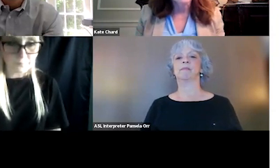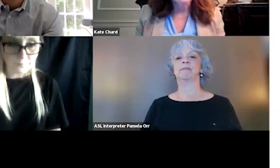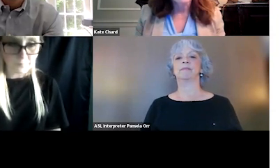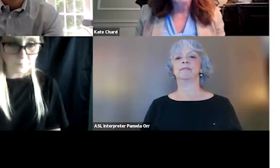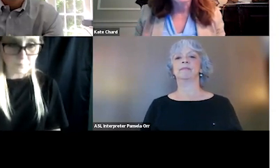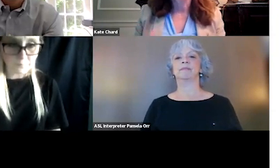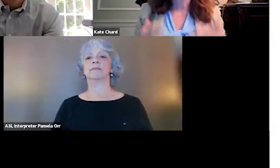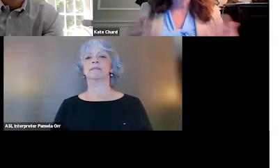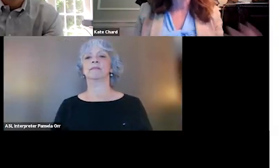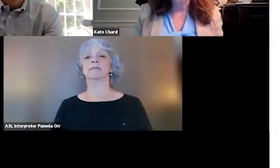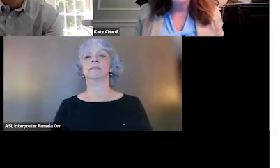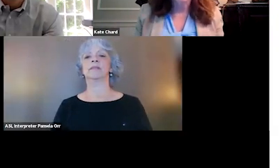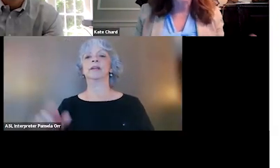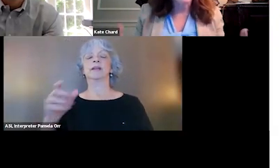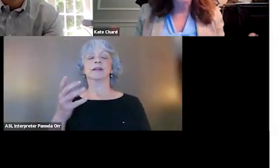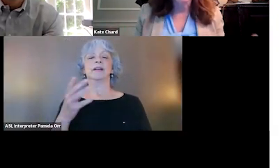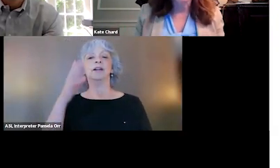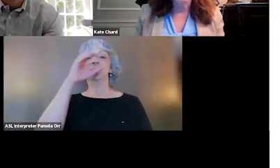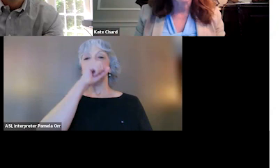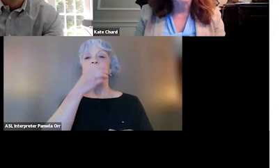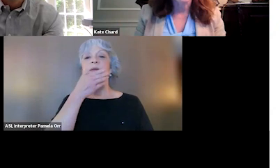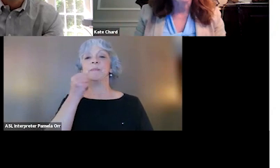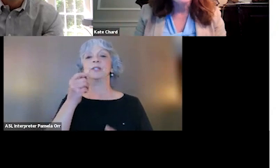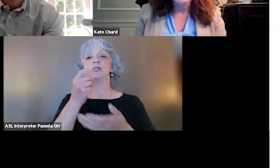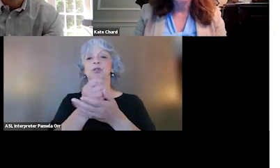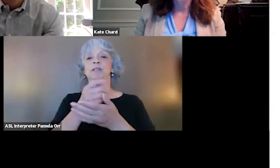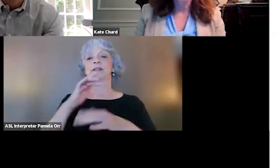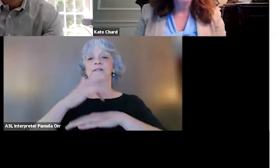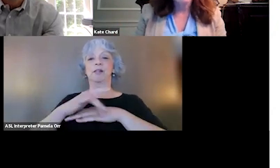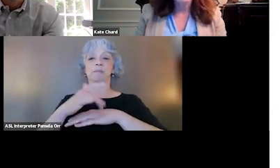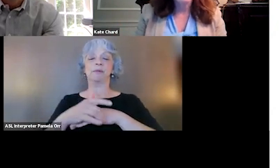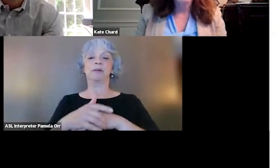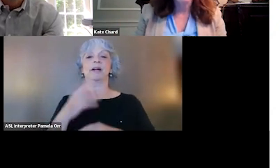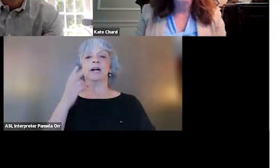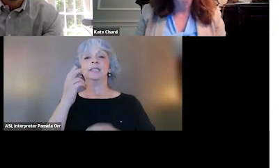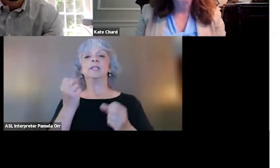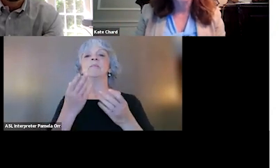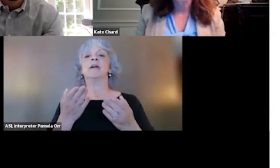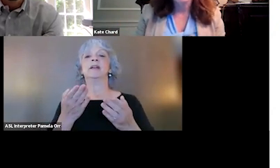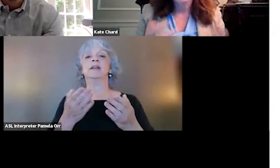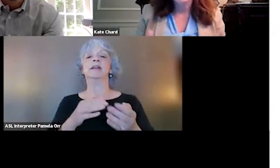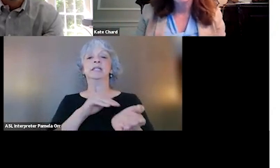and assume that you know what the best treatments are that are out there. And I see a lot of practitioners talking about their therapy